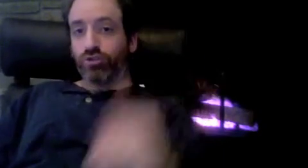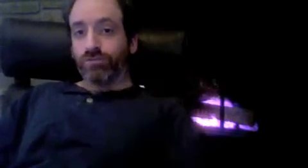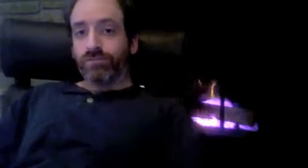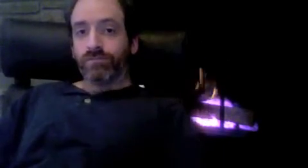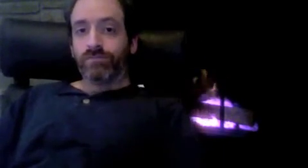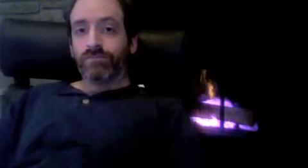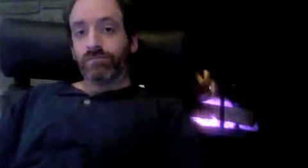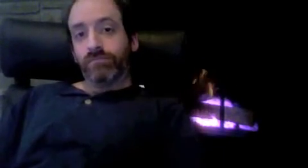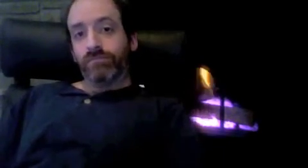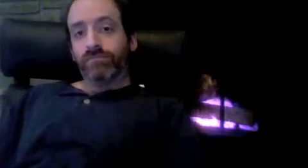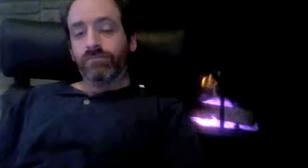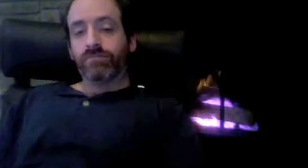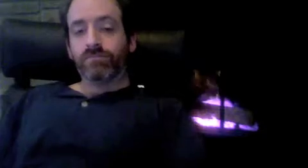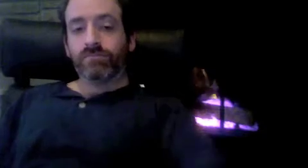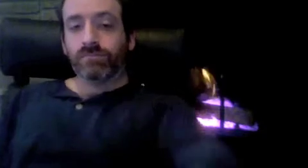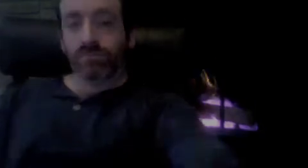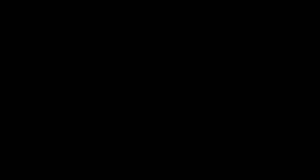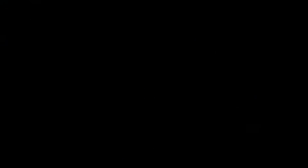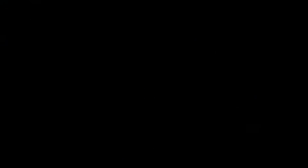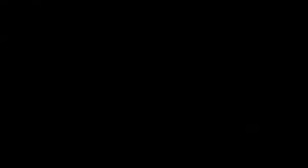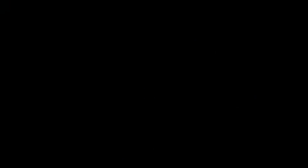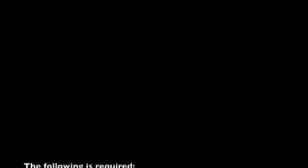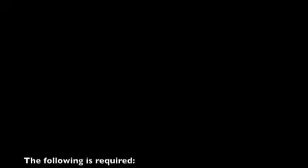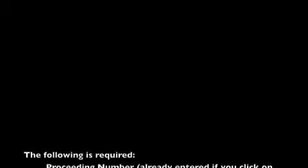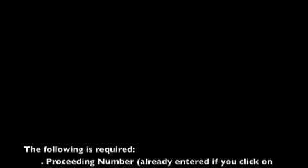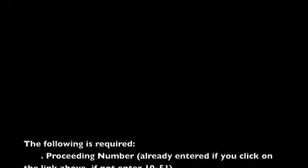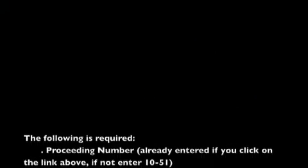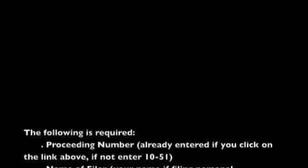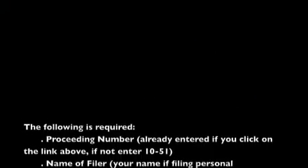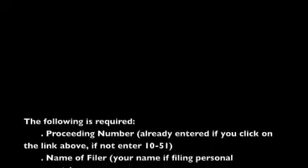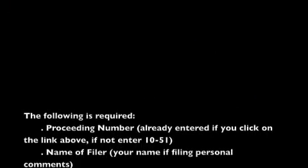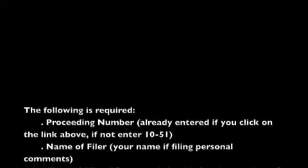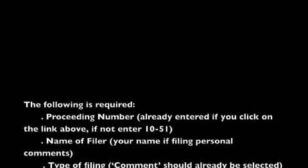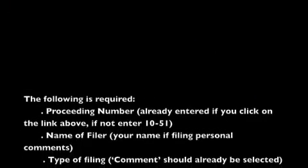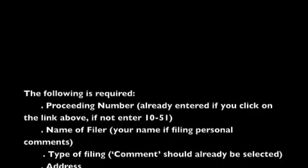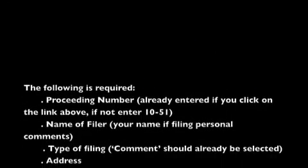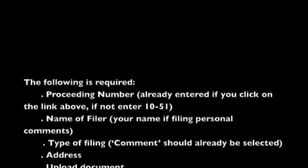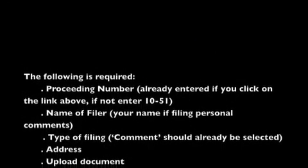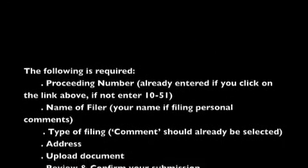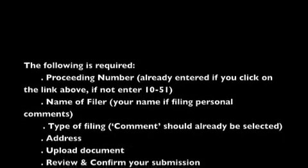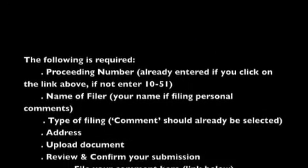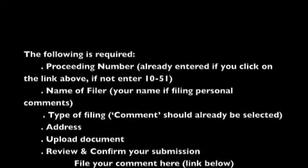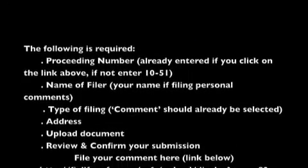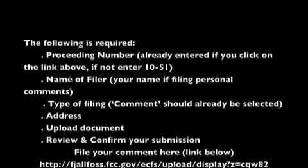Do something about this. Please. It's your communication access (and your future too.).